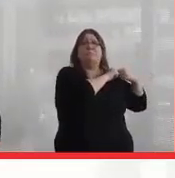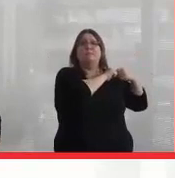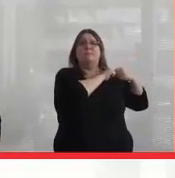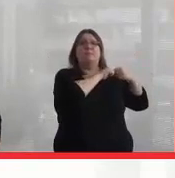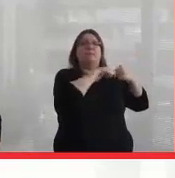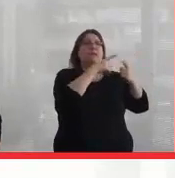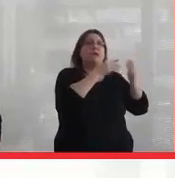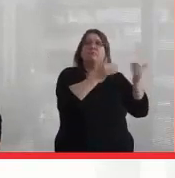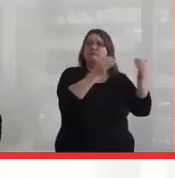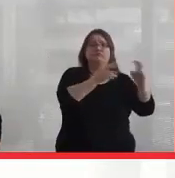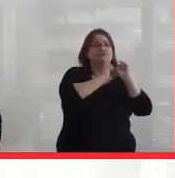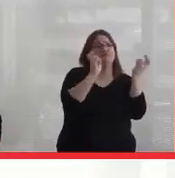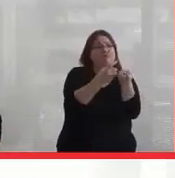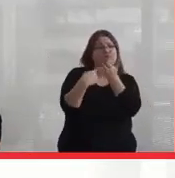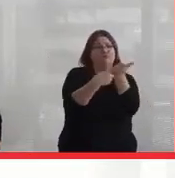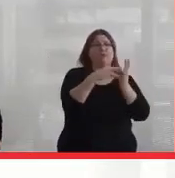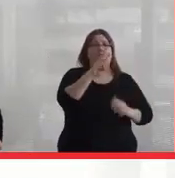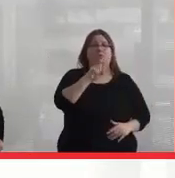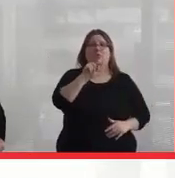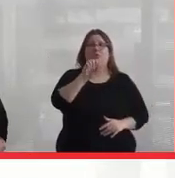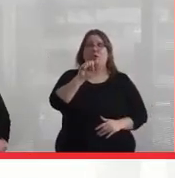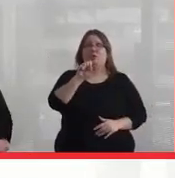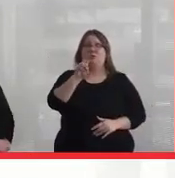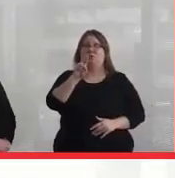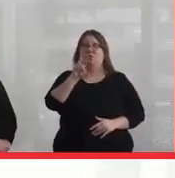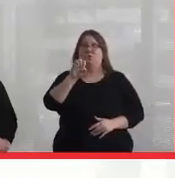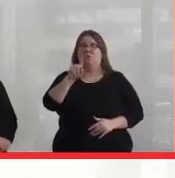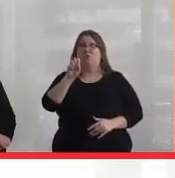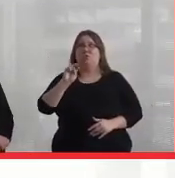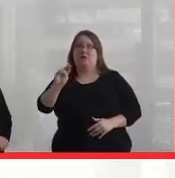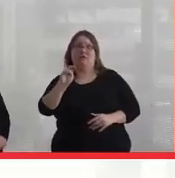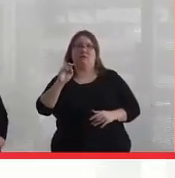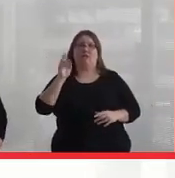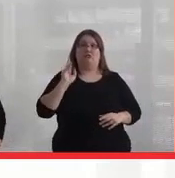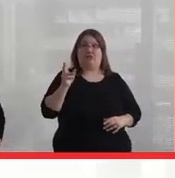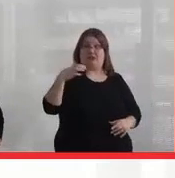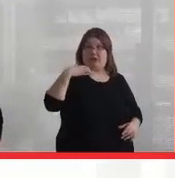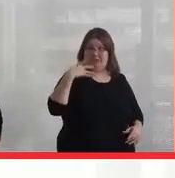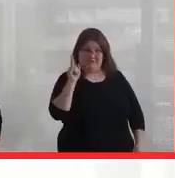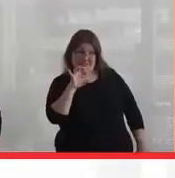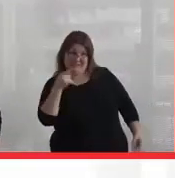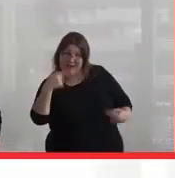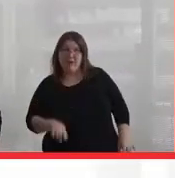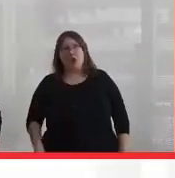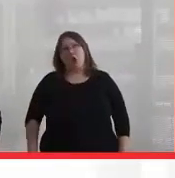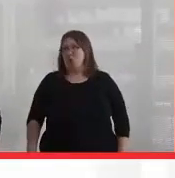discussions and dialogue with the Wet'suwet'en and hereditary chiefs. Did they do that? No.